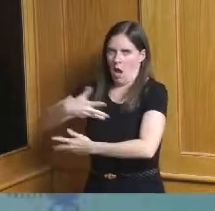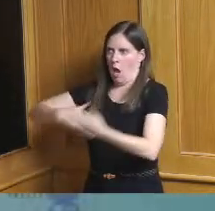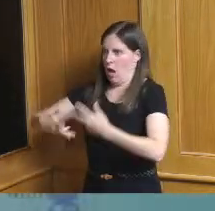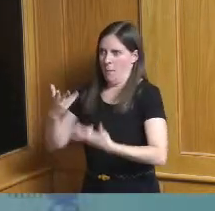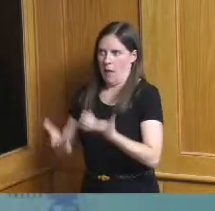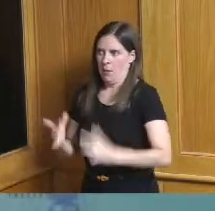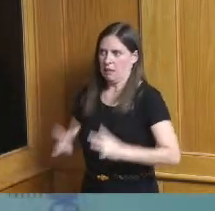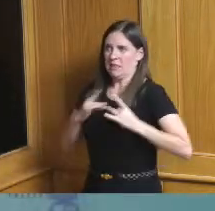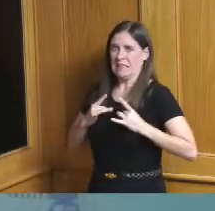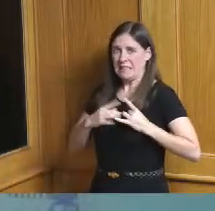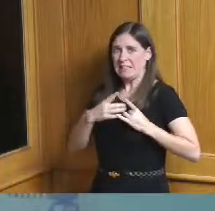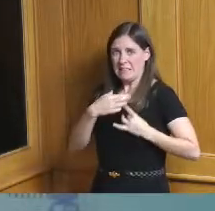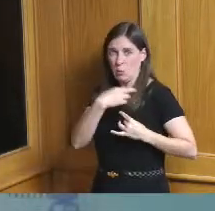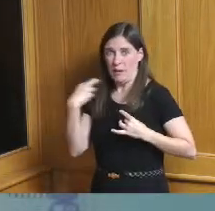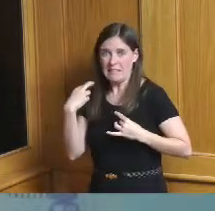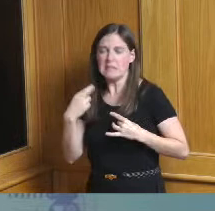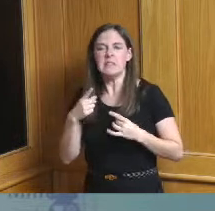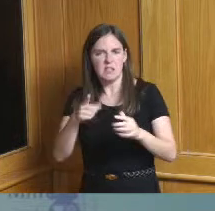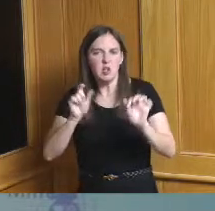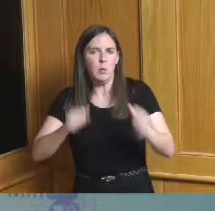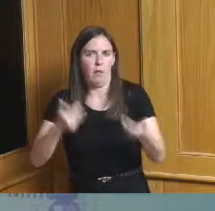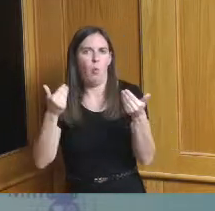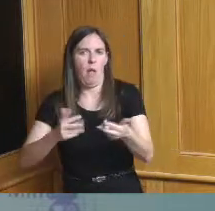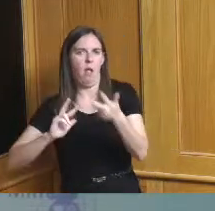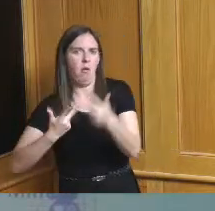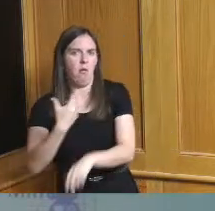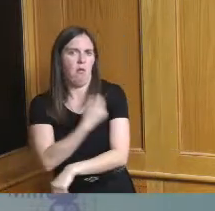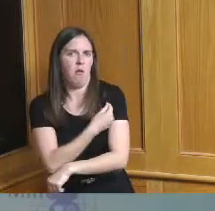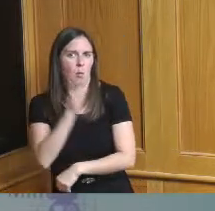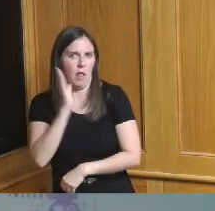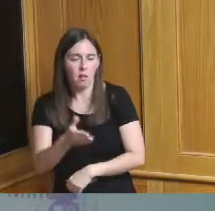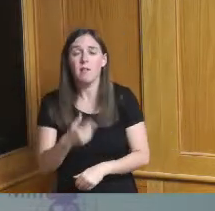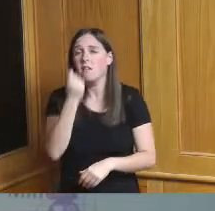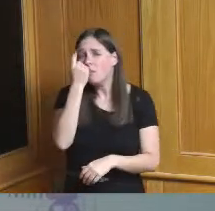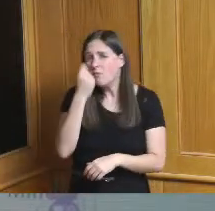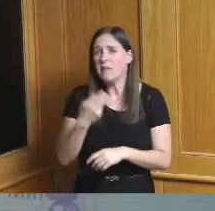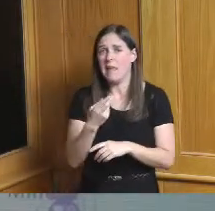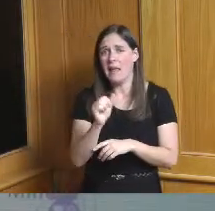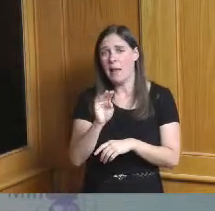last just a reminder we have lots of access in Hamilton County throughout the county more than